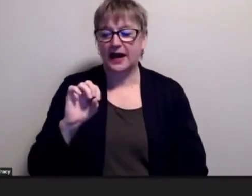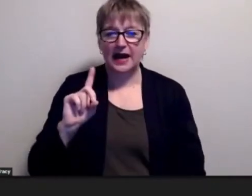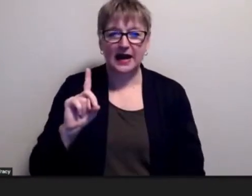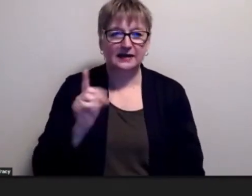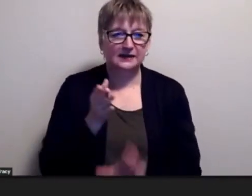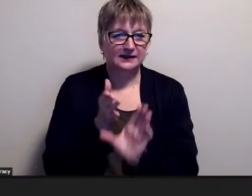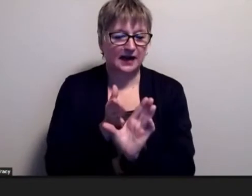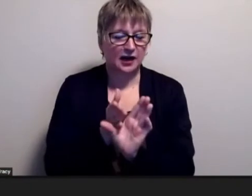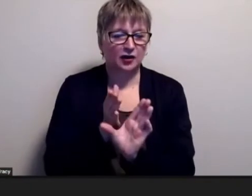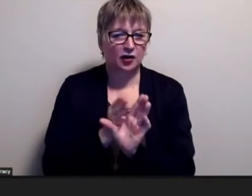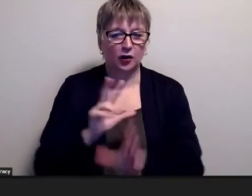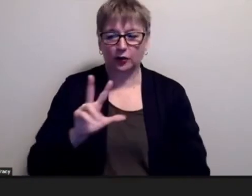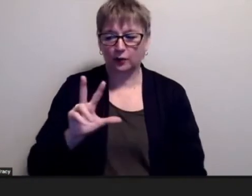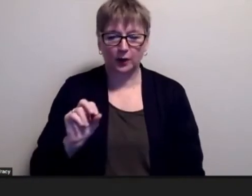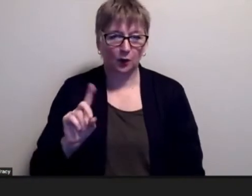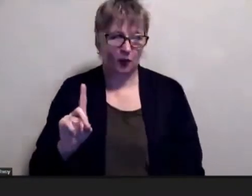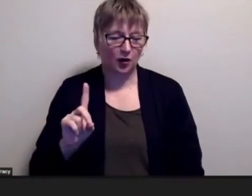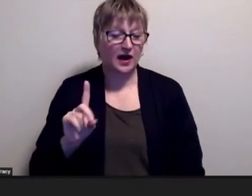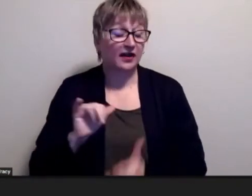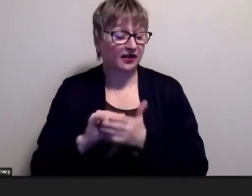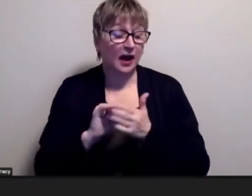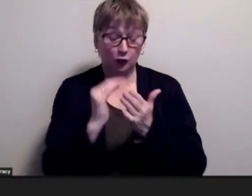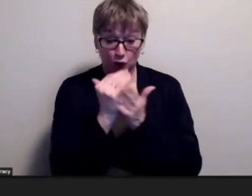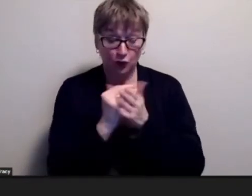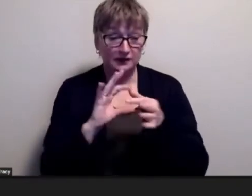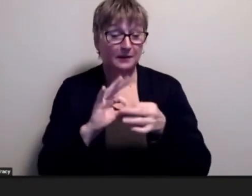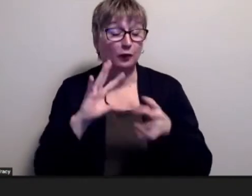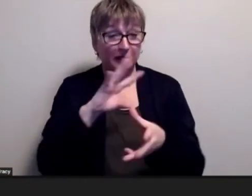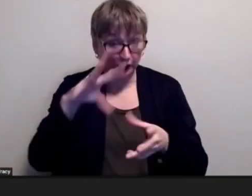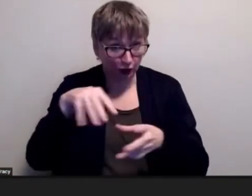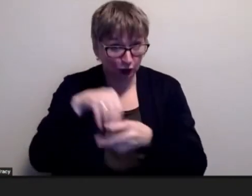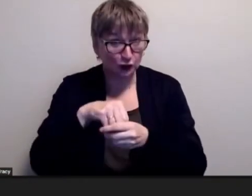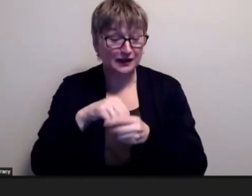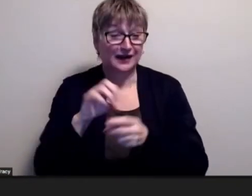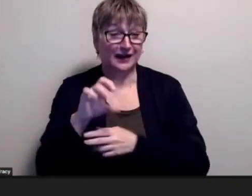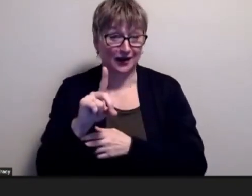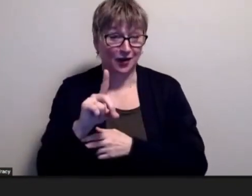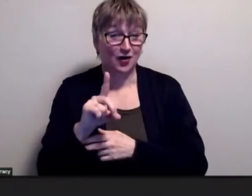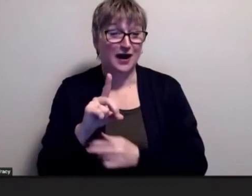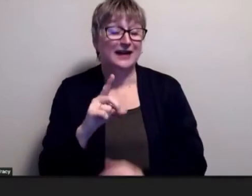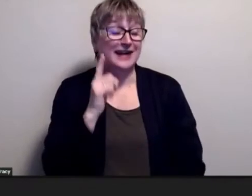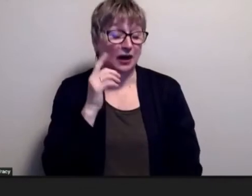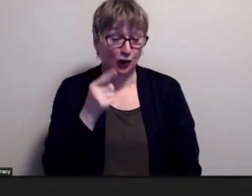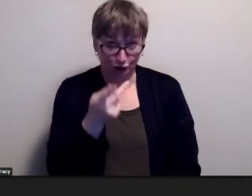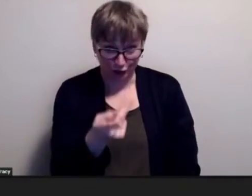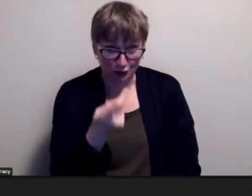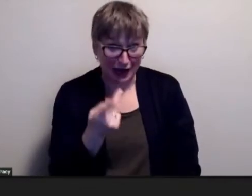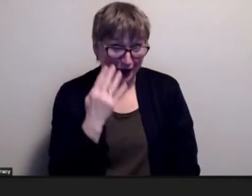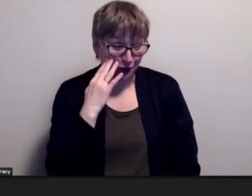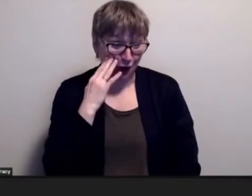and also i'm inclusive education now you and i know from experience what this really